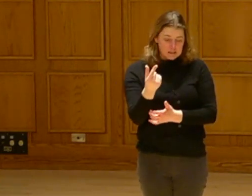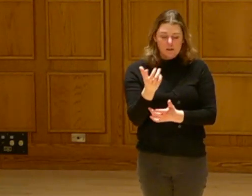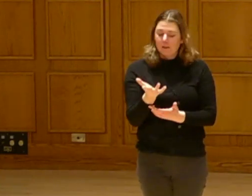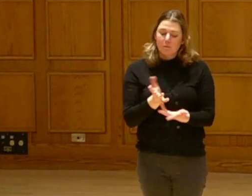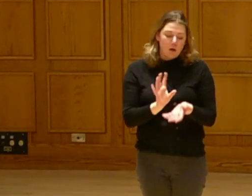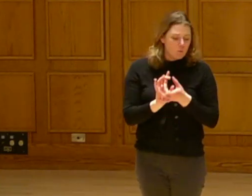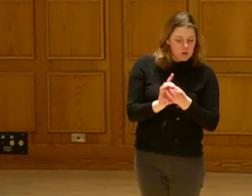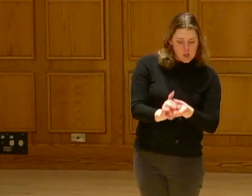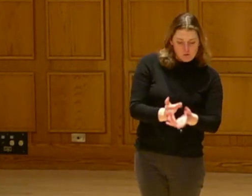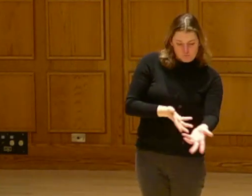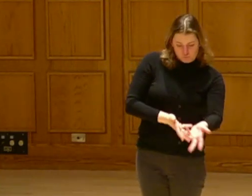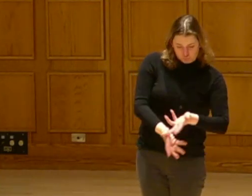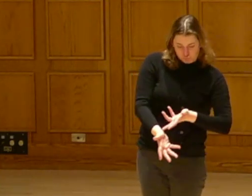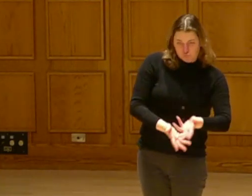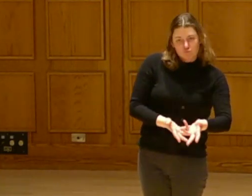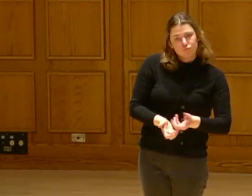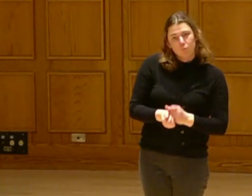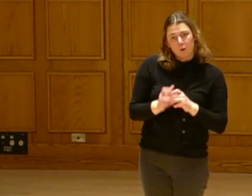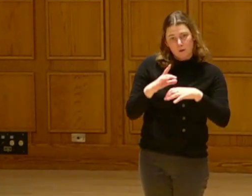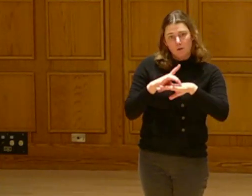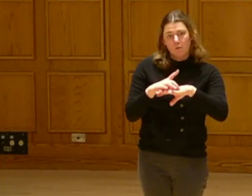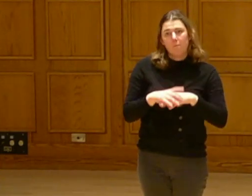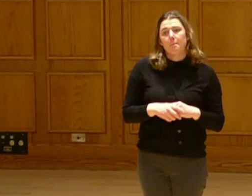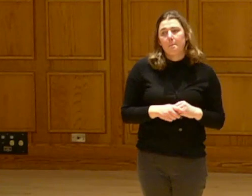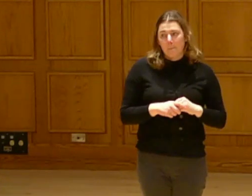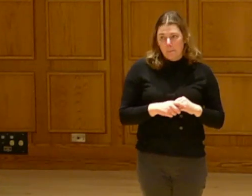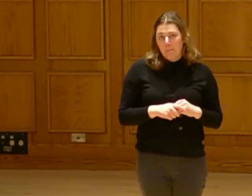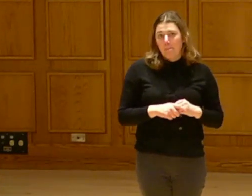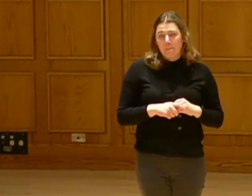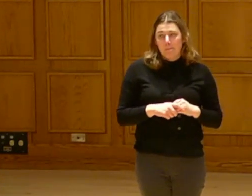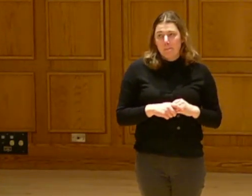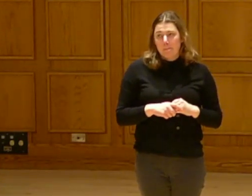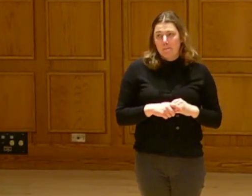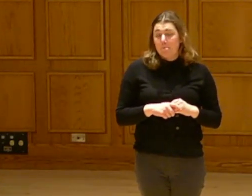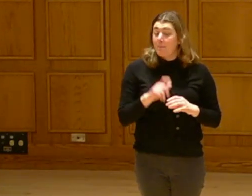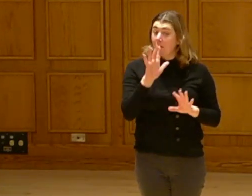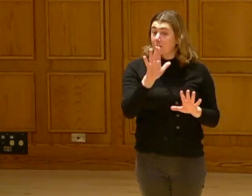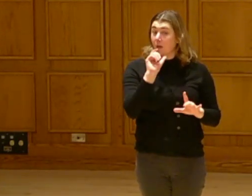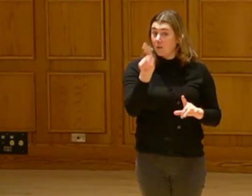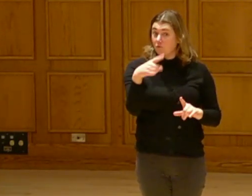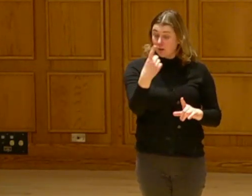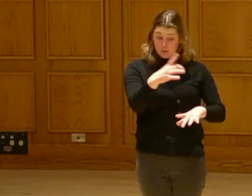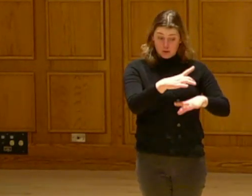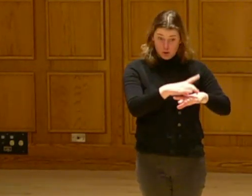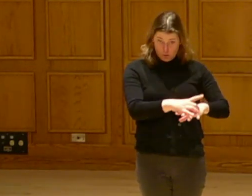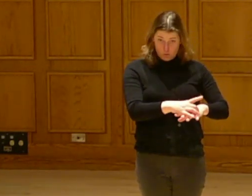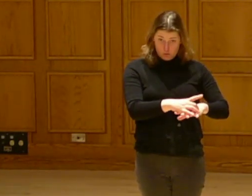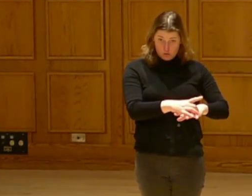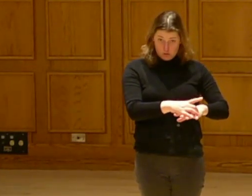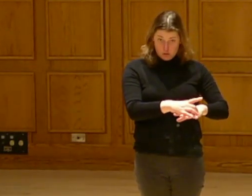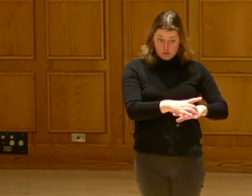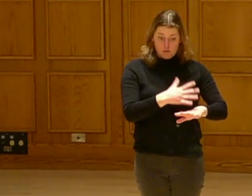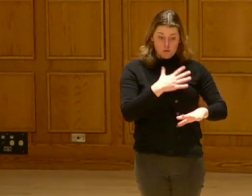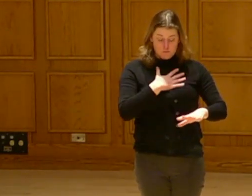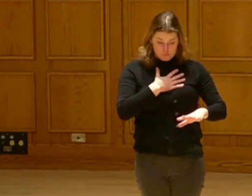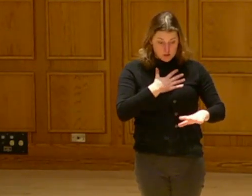It is all about relationships. It is not just the earth.